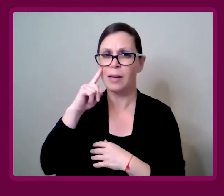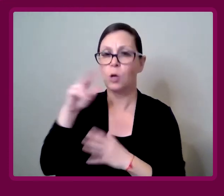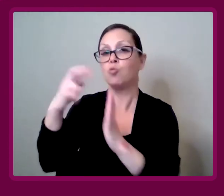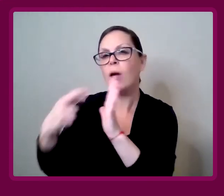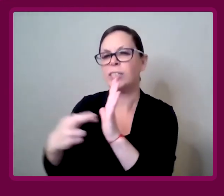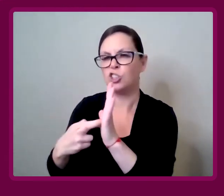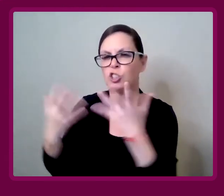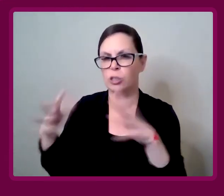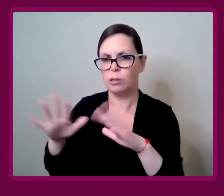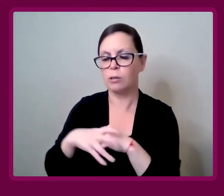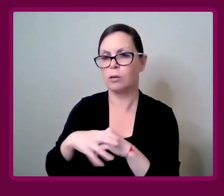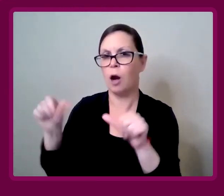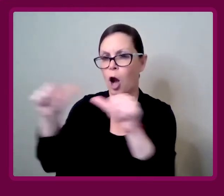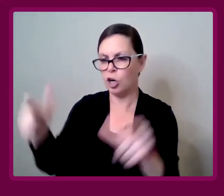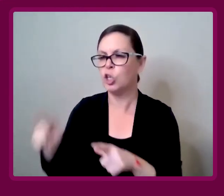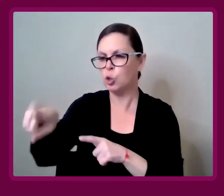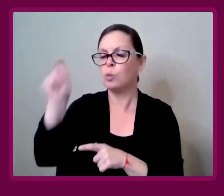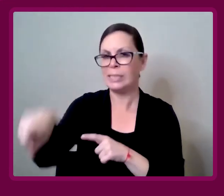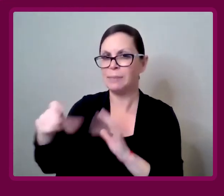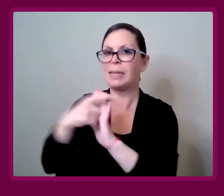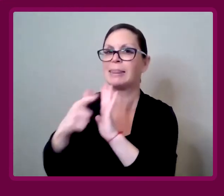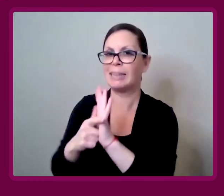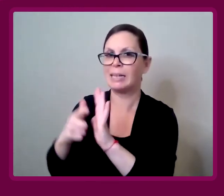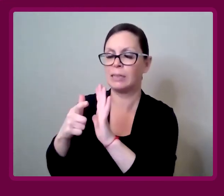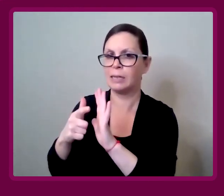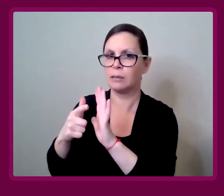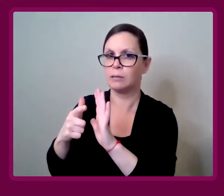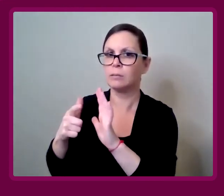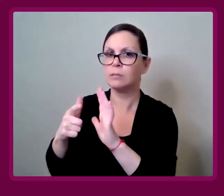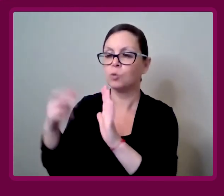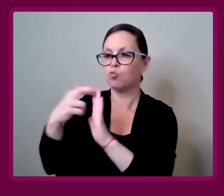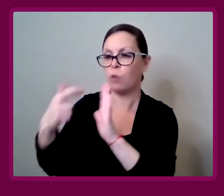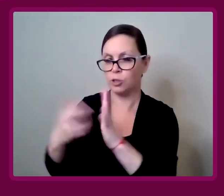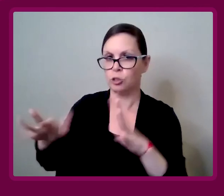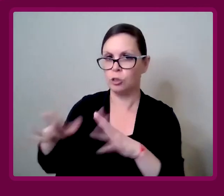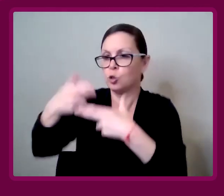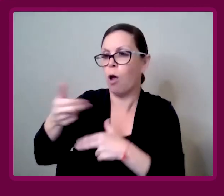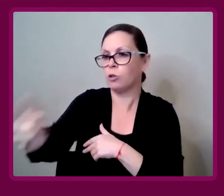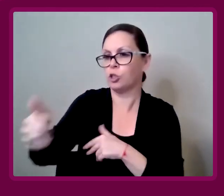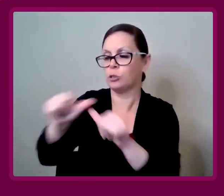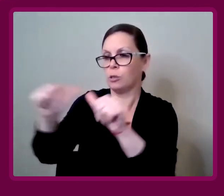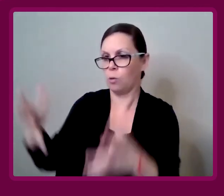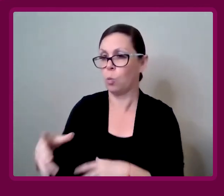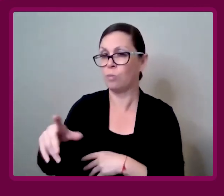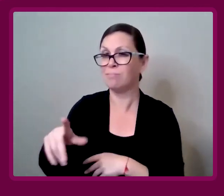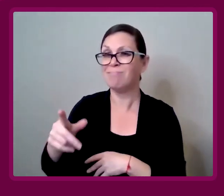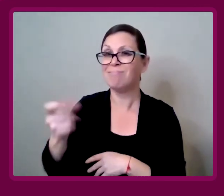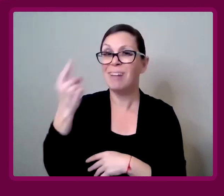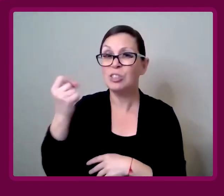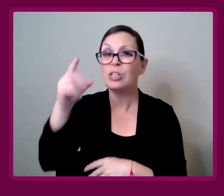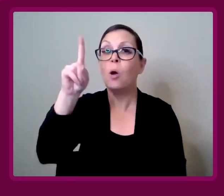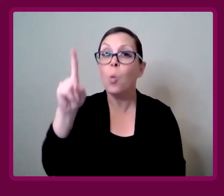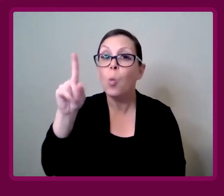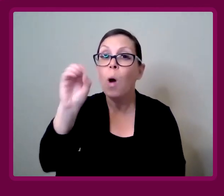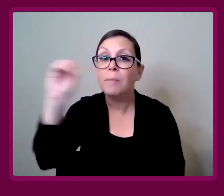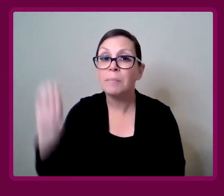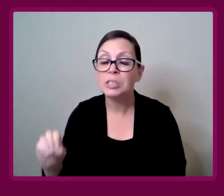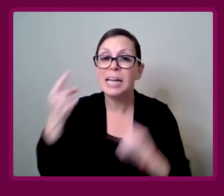You have to legally be registered to call yourself an architect here.